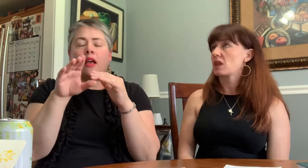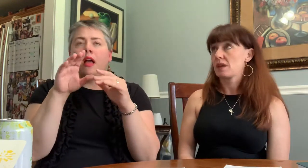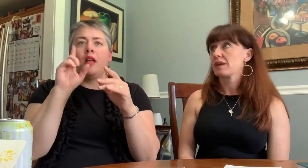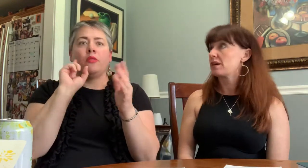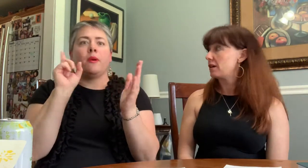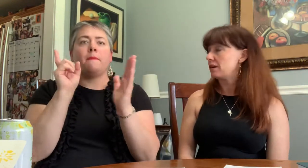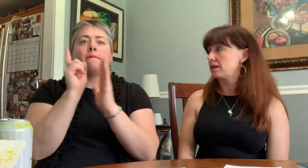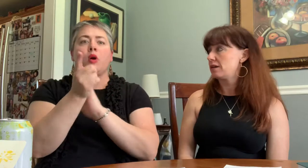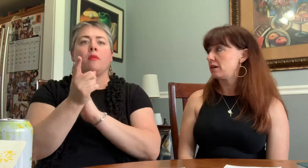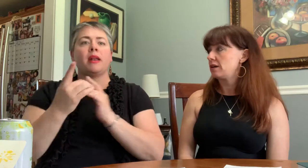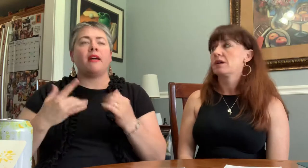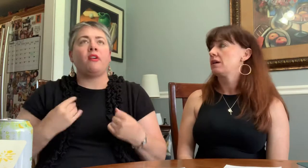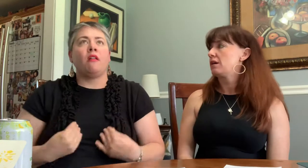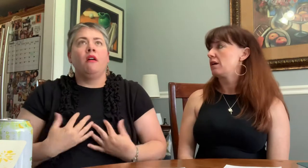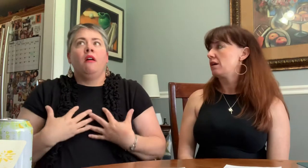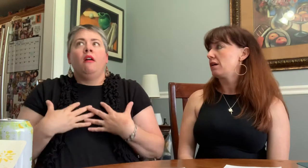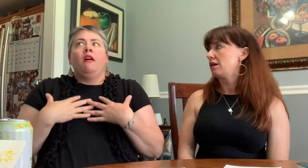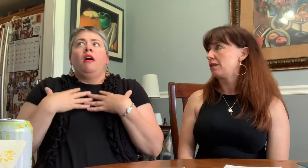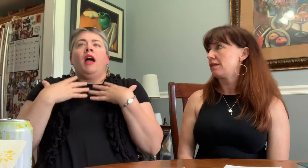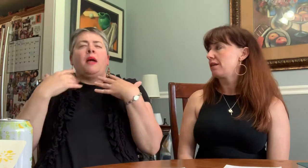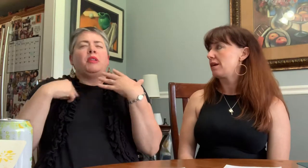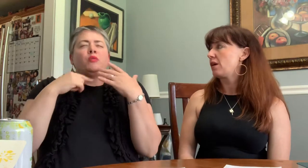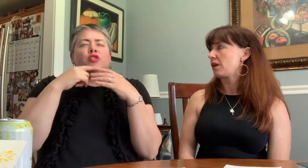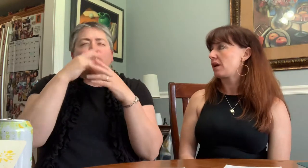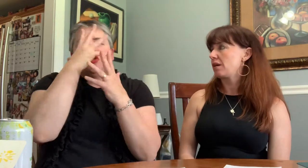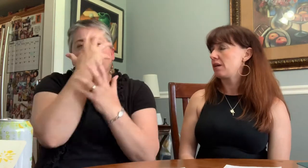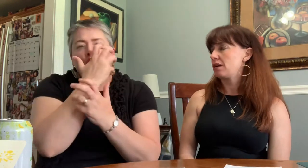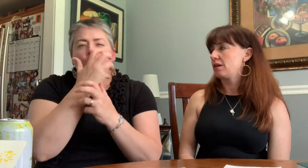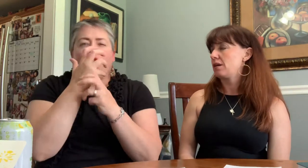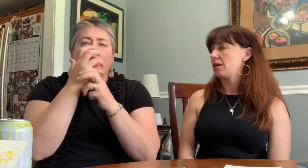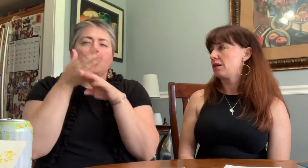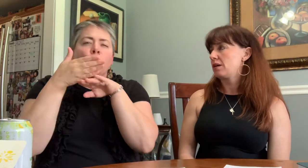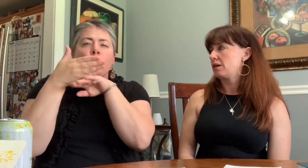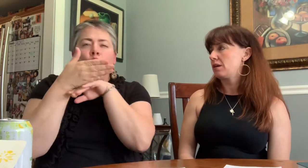and the ambiance of this place is so cozy.